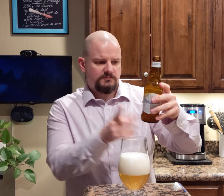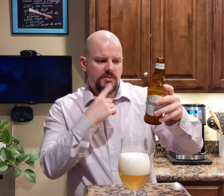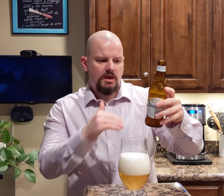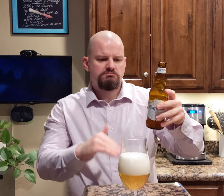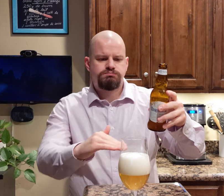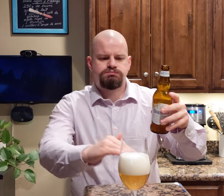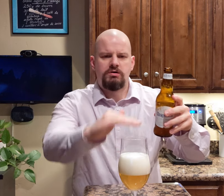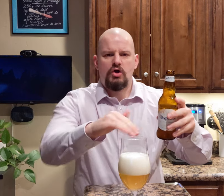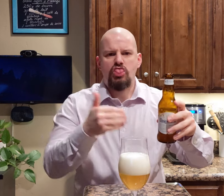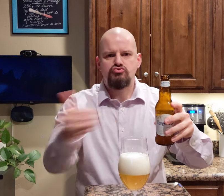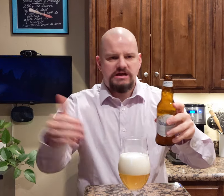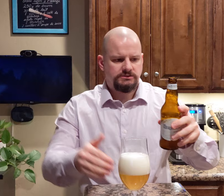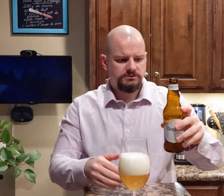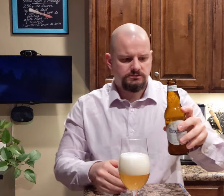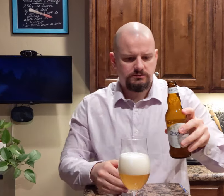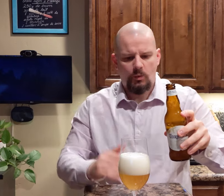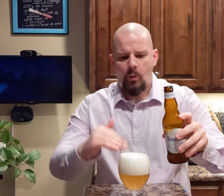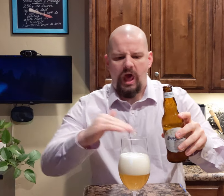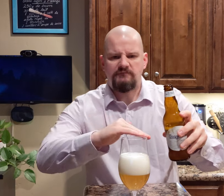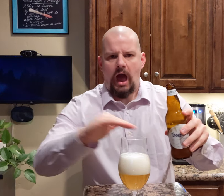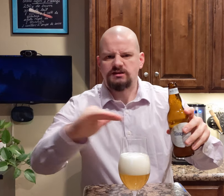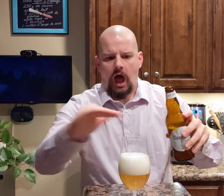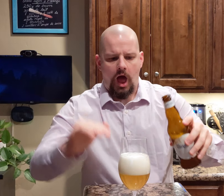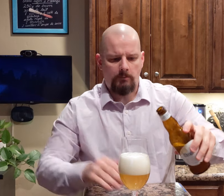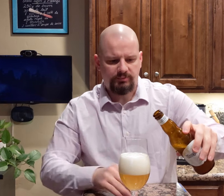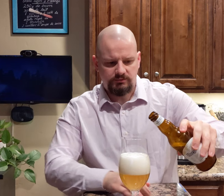Now you fill the rest. You can go on the top.